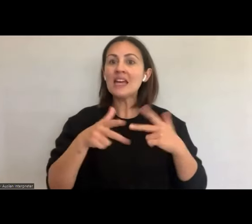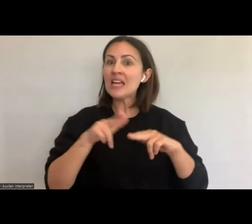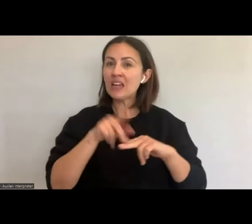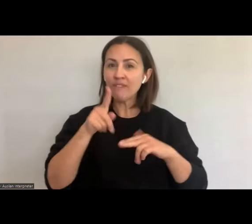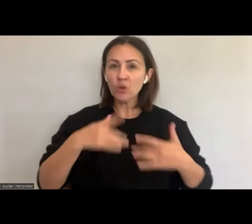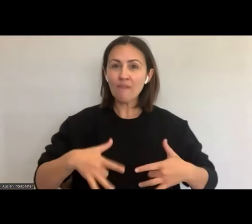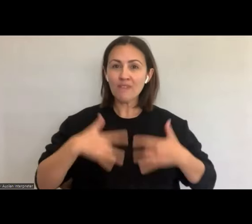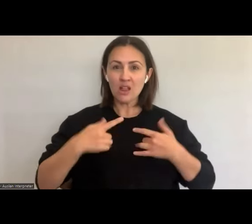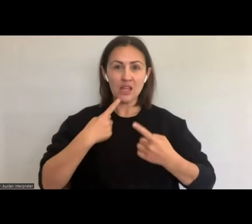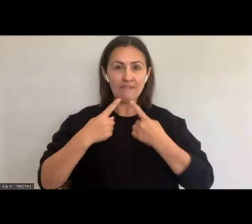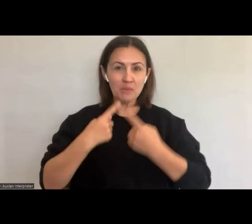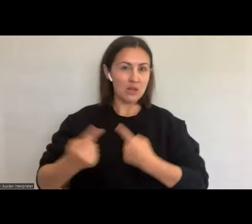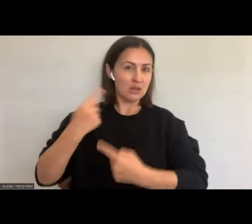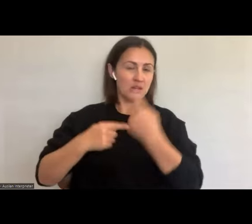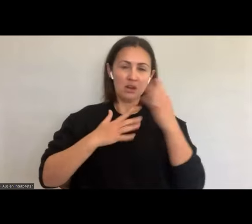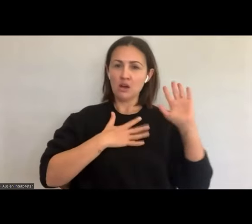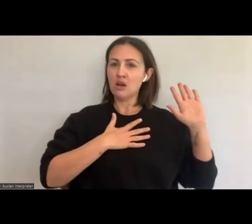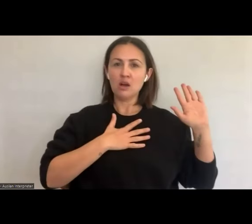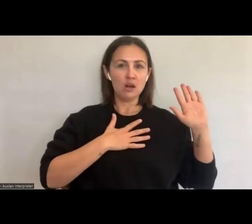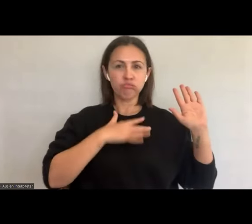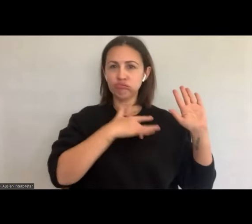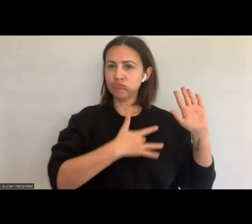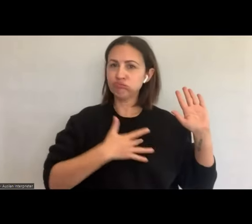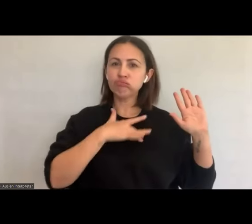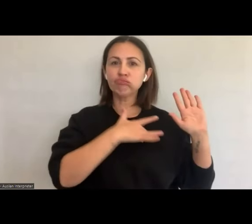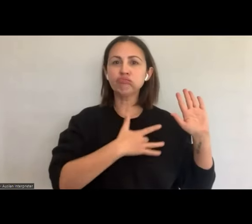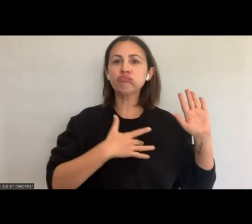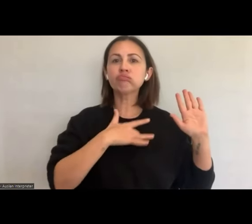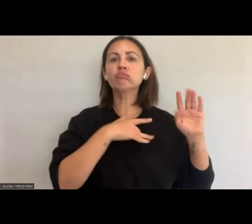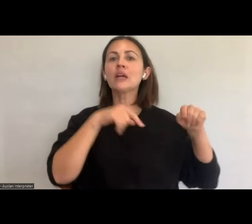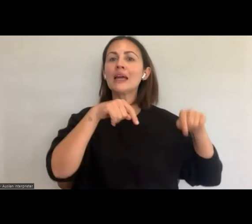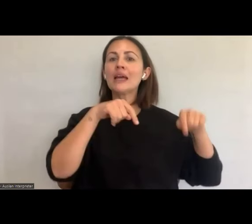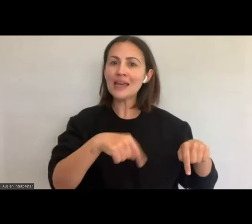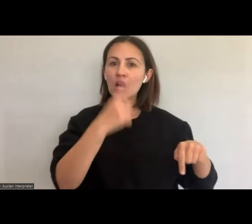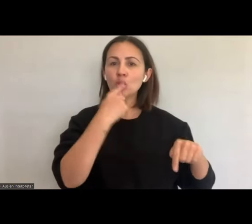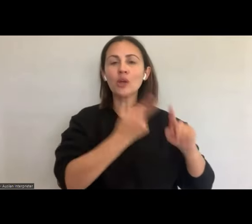there are services that it will be shared by the chat that can provide